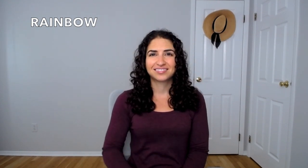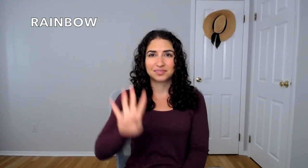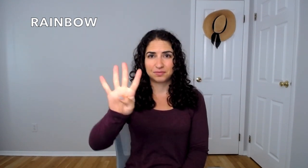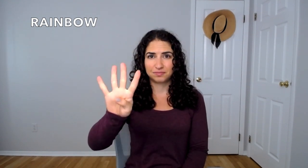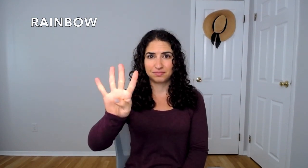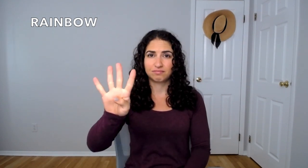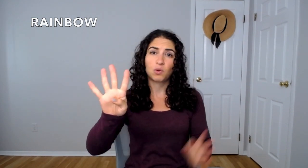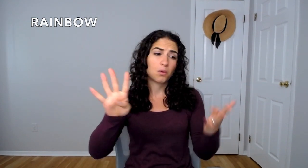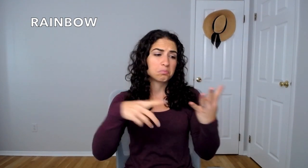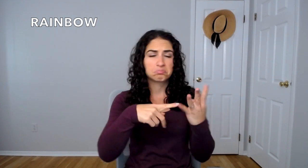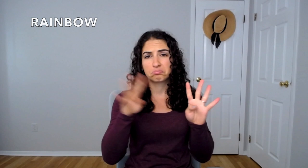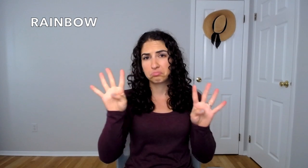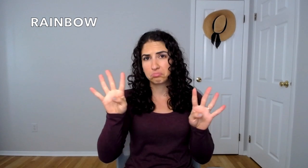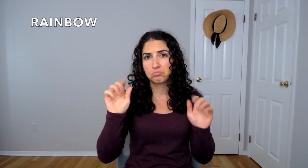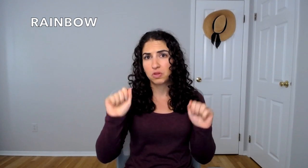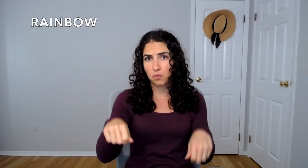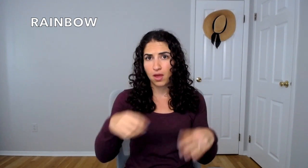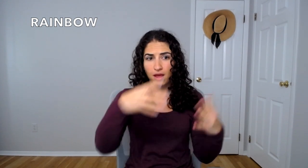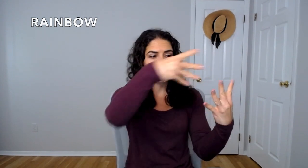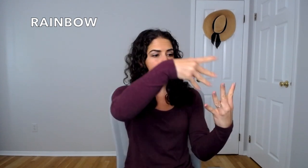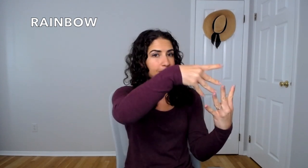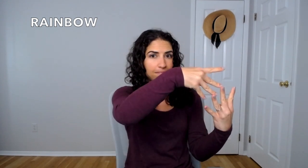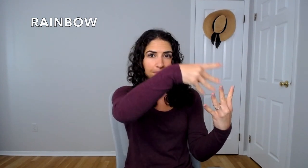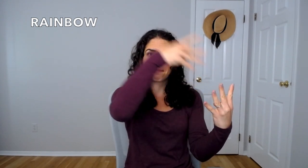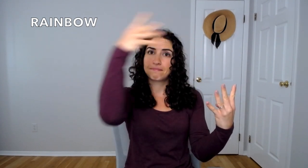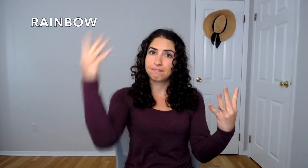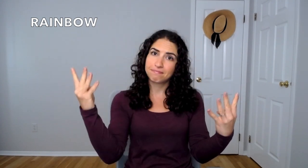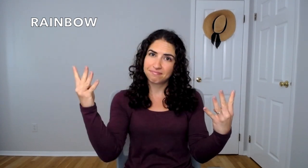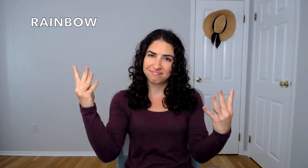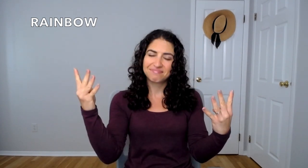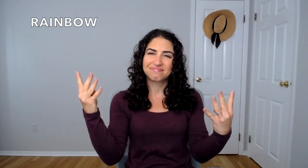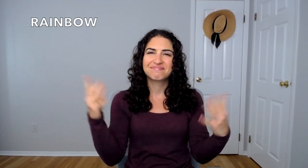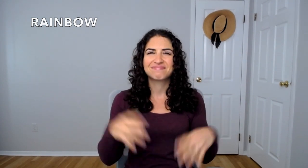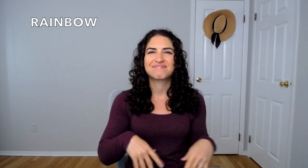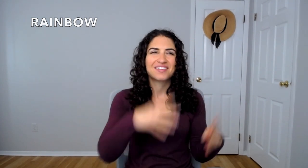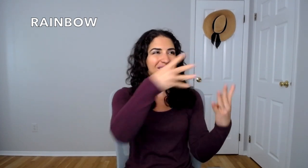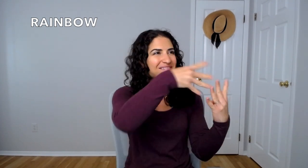The "4" handshape, or you can have both hands. RAINBOW.